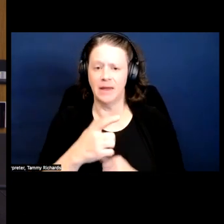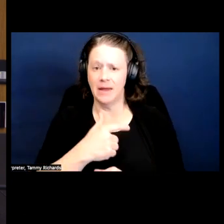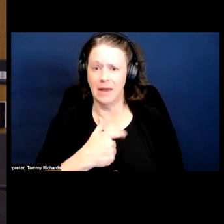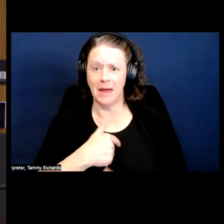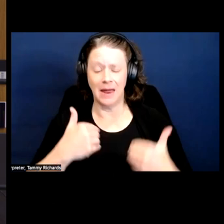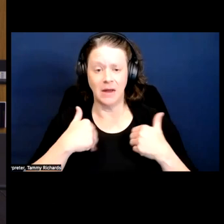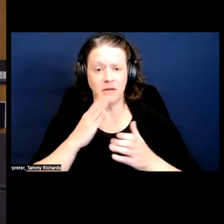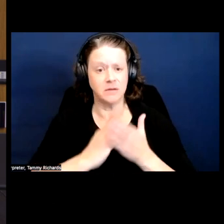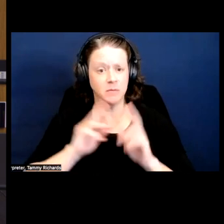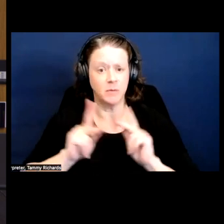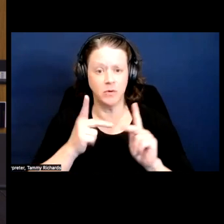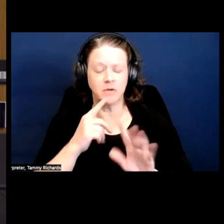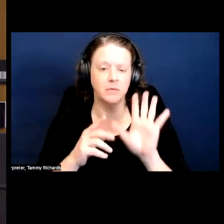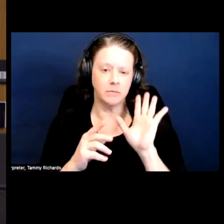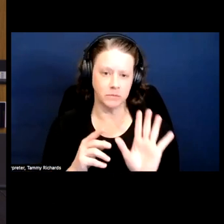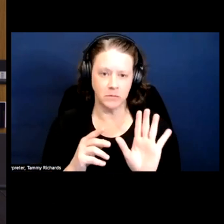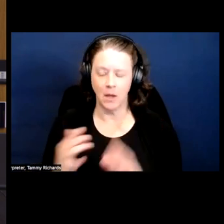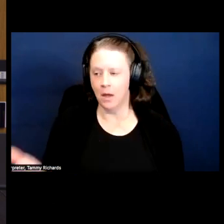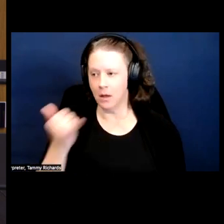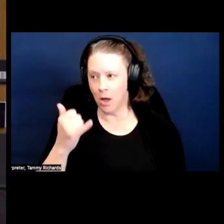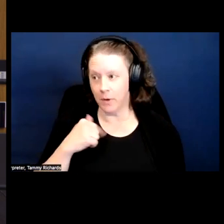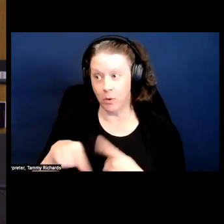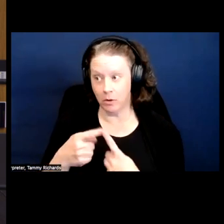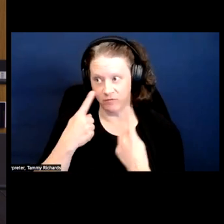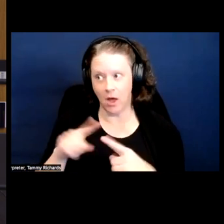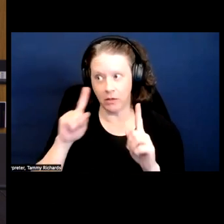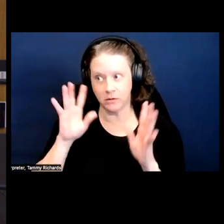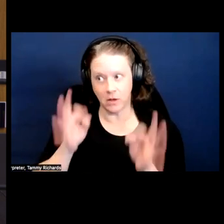I had people that were, like, call me when you finally identify or, like, you know, really